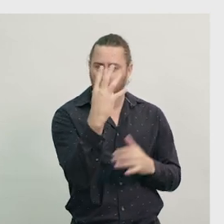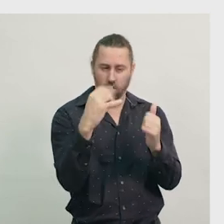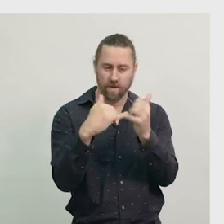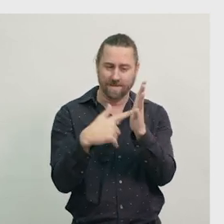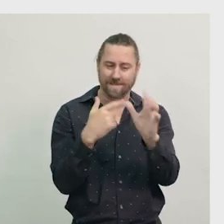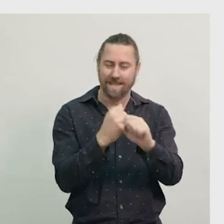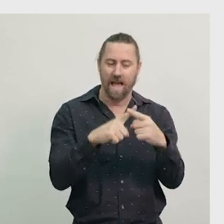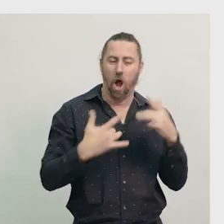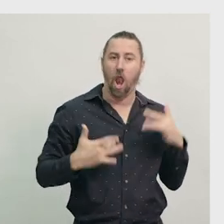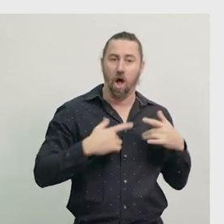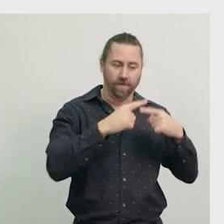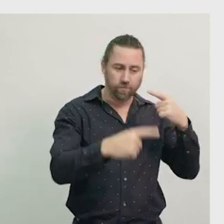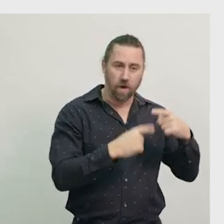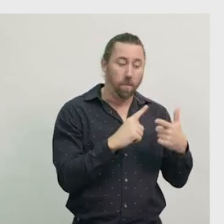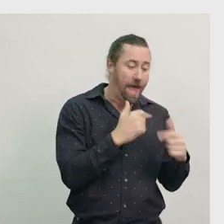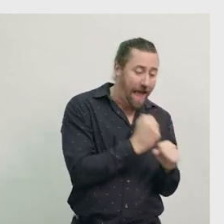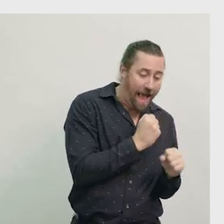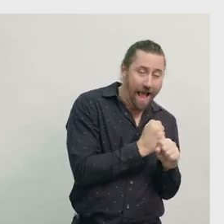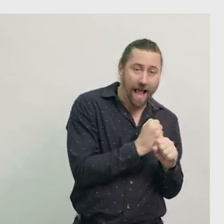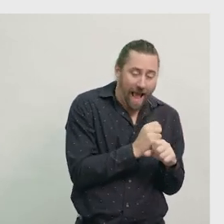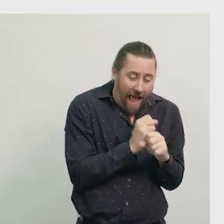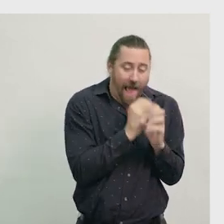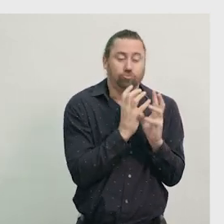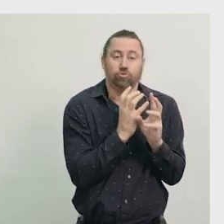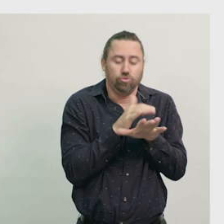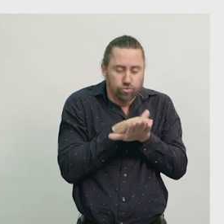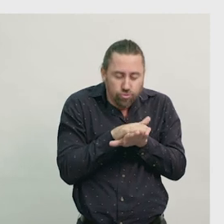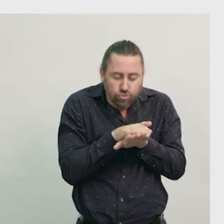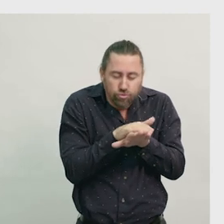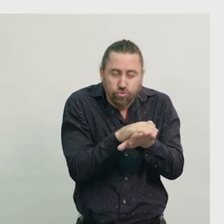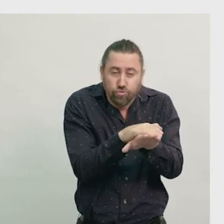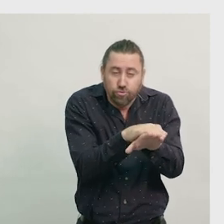of its life cycle that includes: egg, hatchling, juvenile, and adult stage.